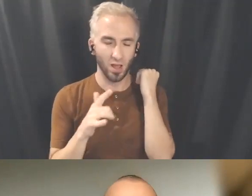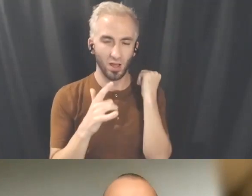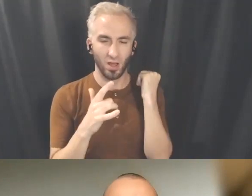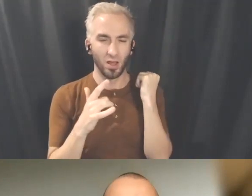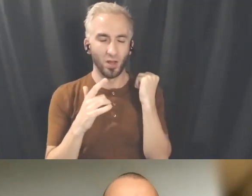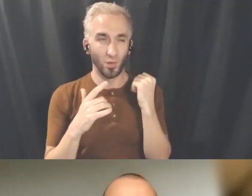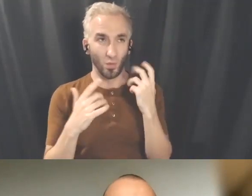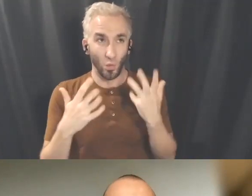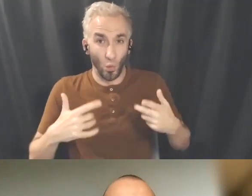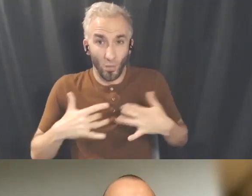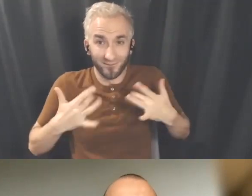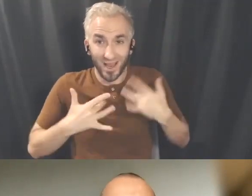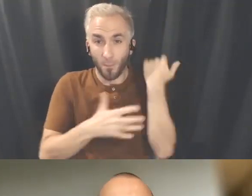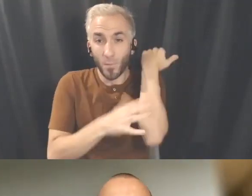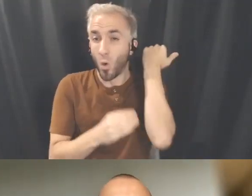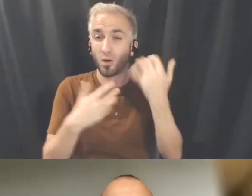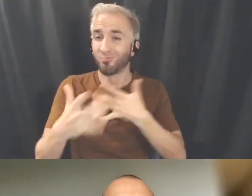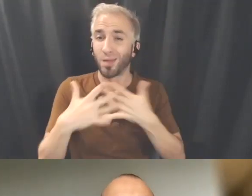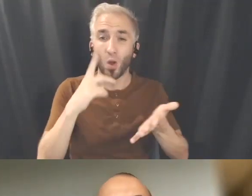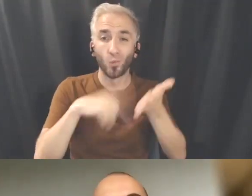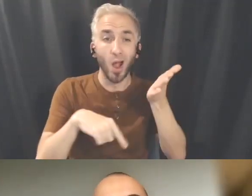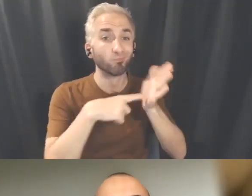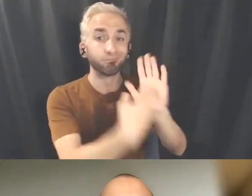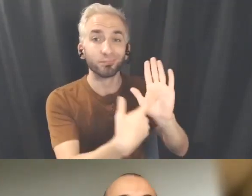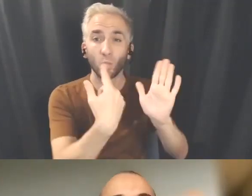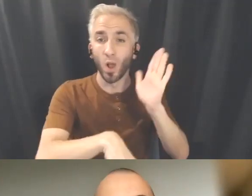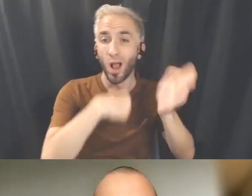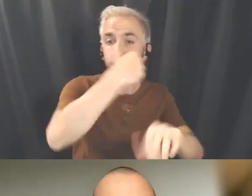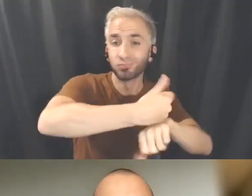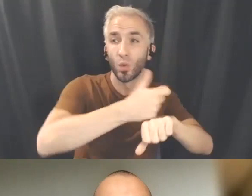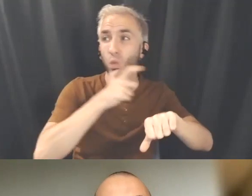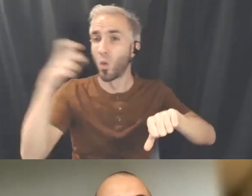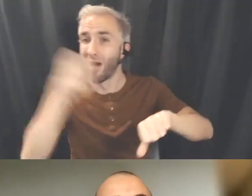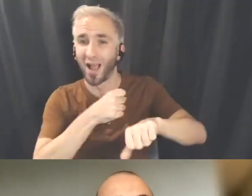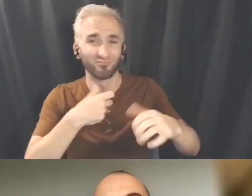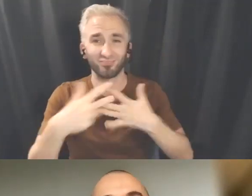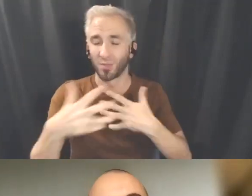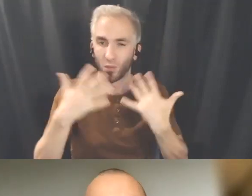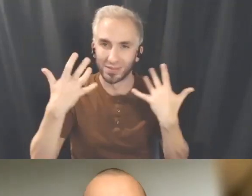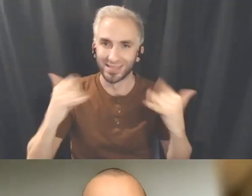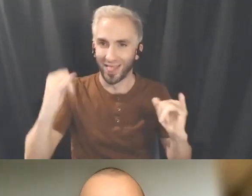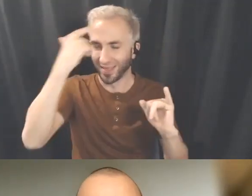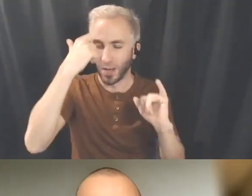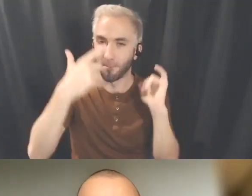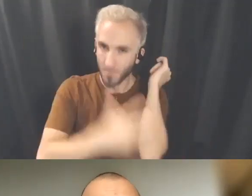down and so we can't sometimes we can't access we forget that we need to access our imagination